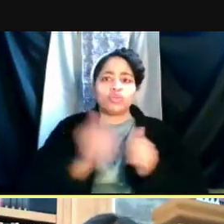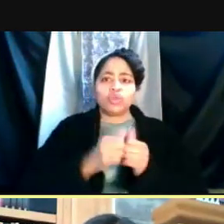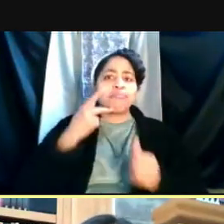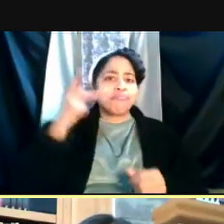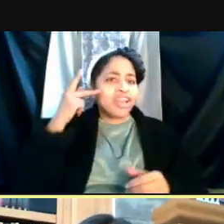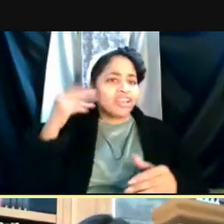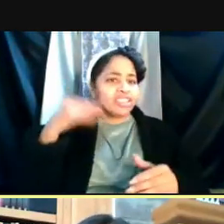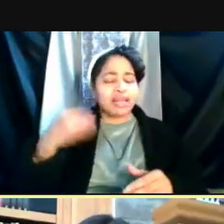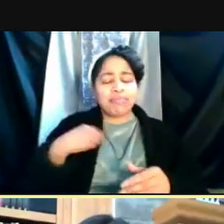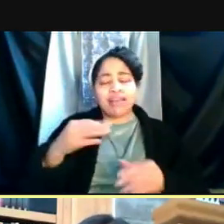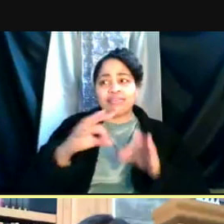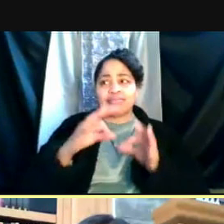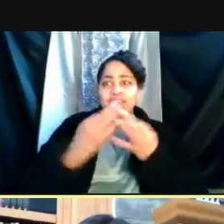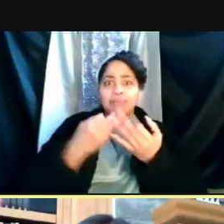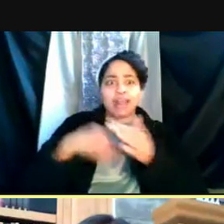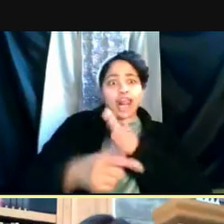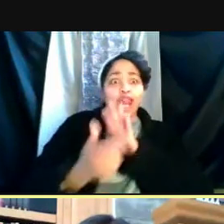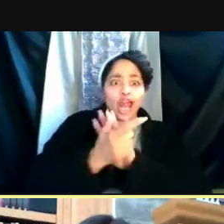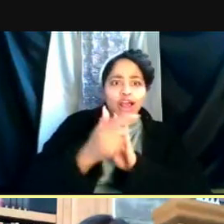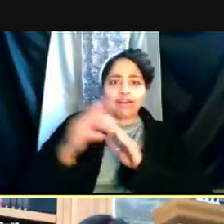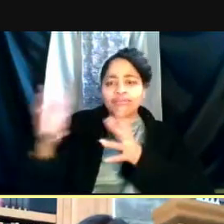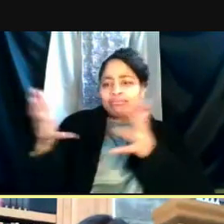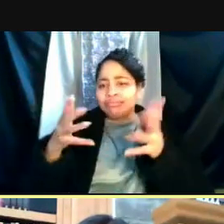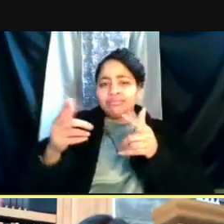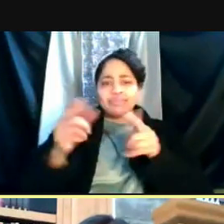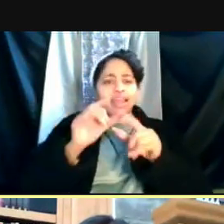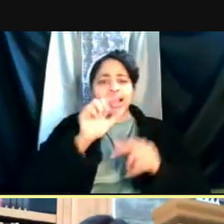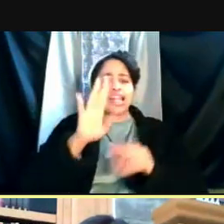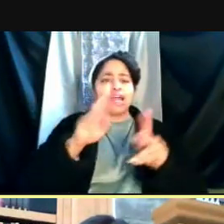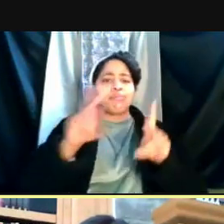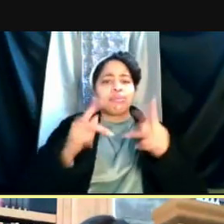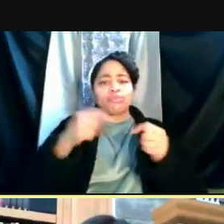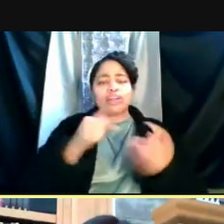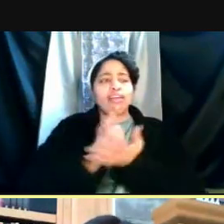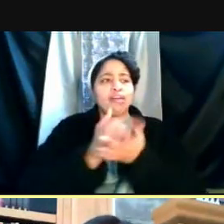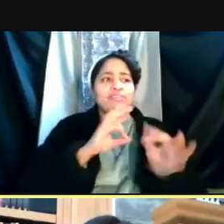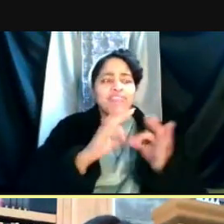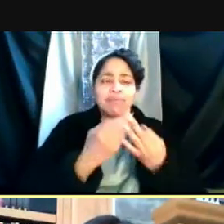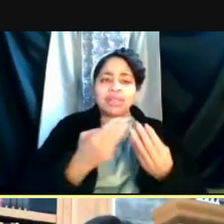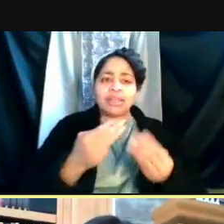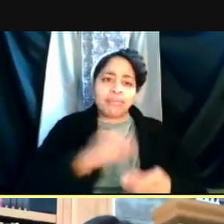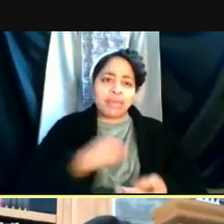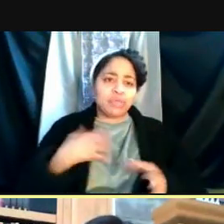and I'm part of that big club of people trying to help their family members get vaccinated.